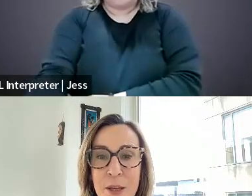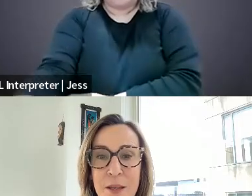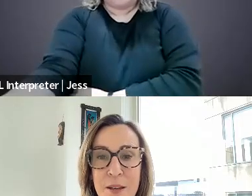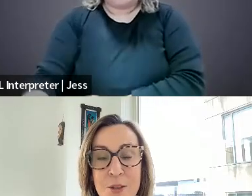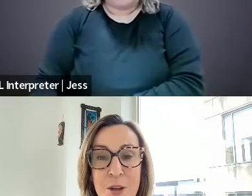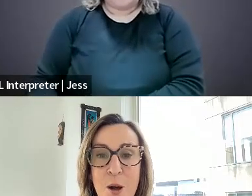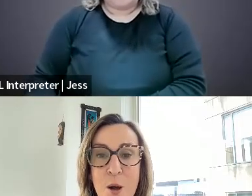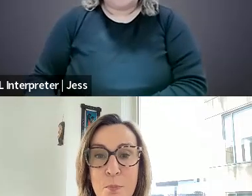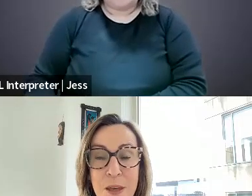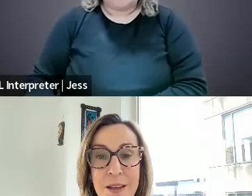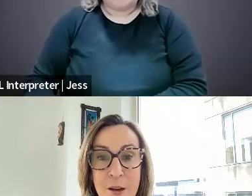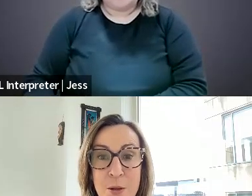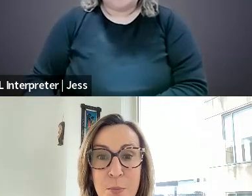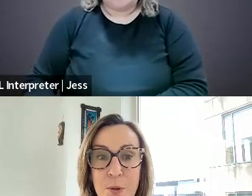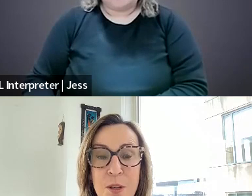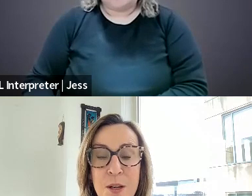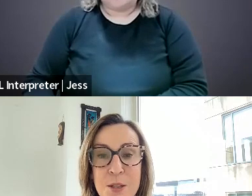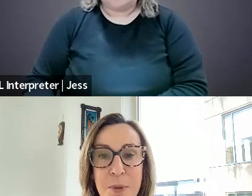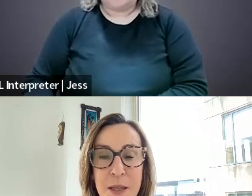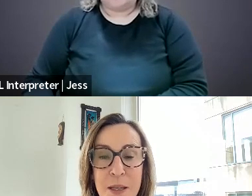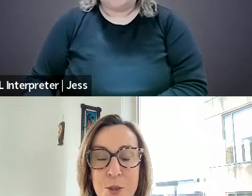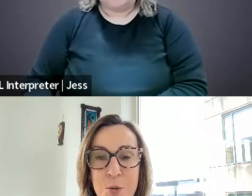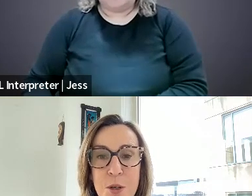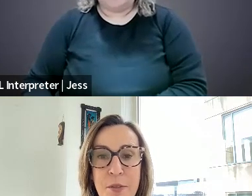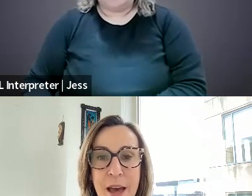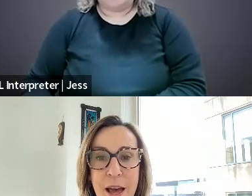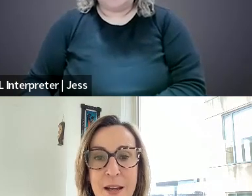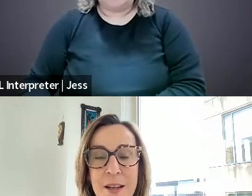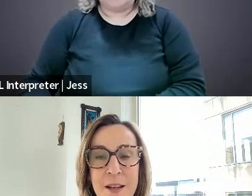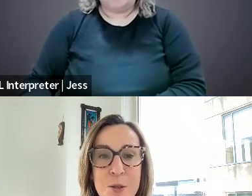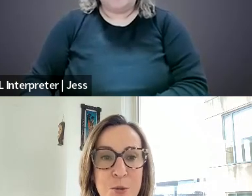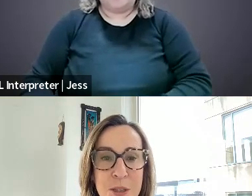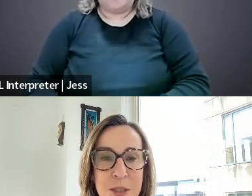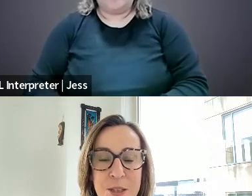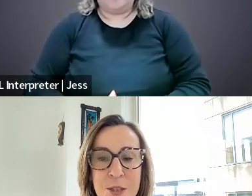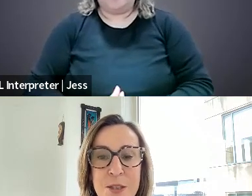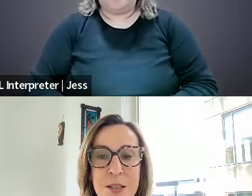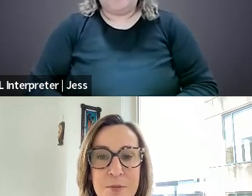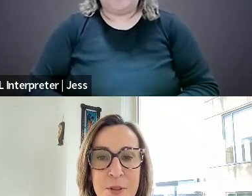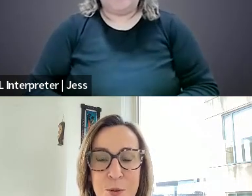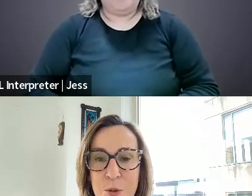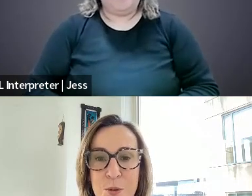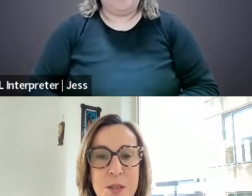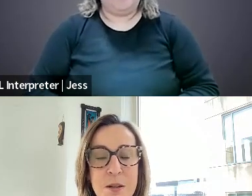And we should all be accountable to making sure that news organizations, individuals,